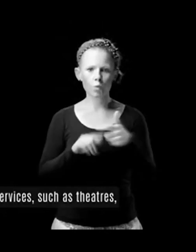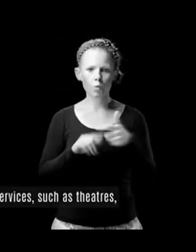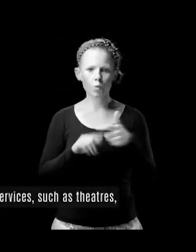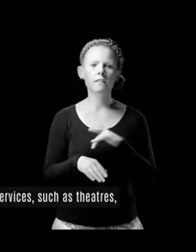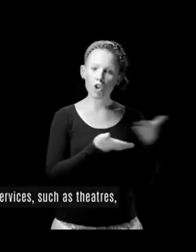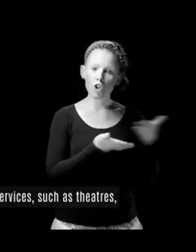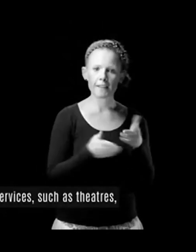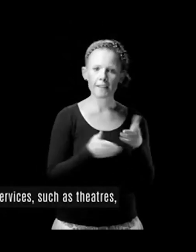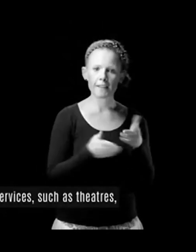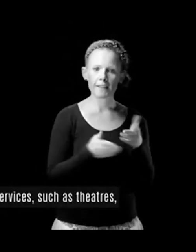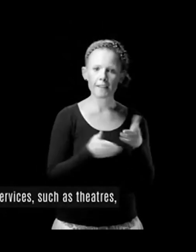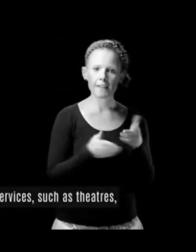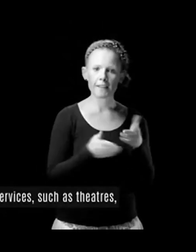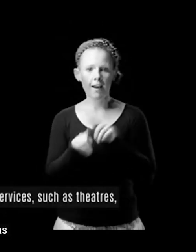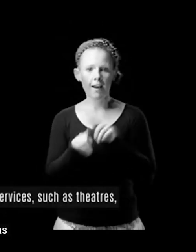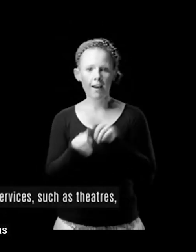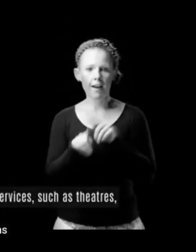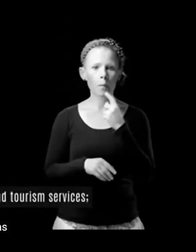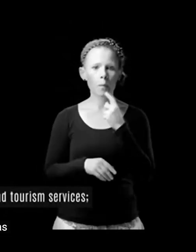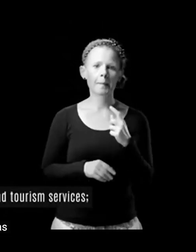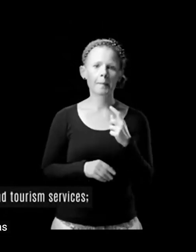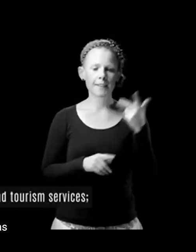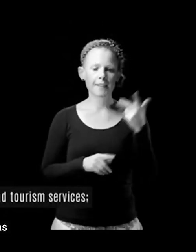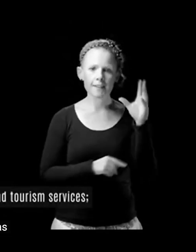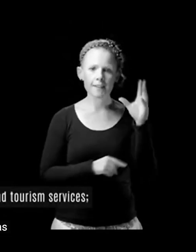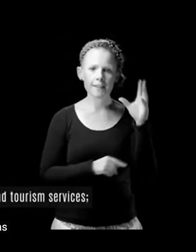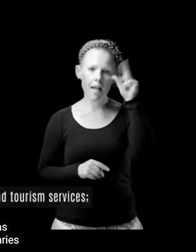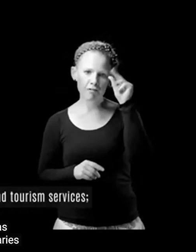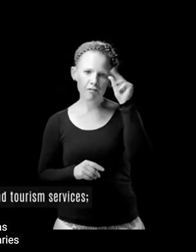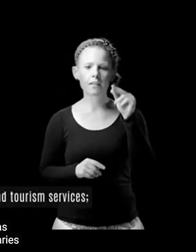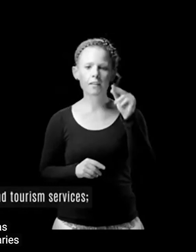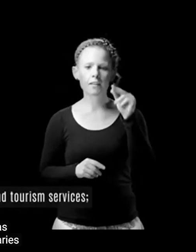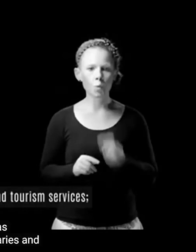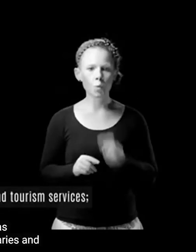theatres, museums, cinemas, libraries and tourism services.